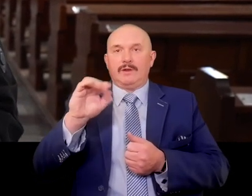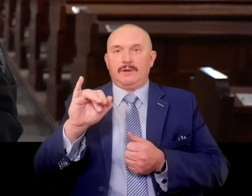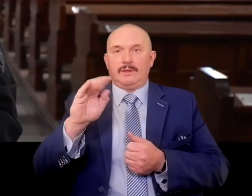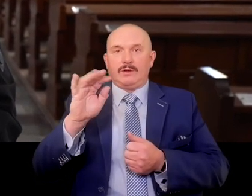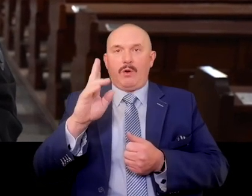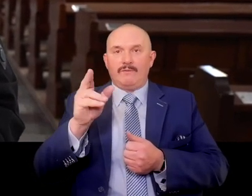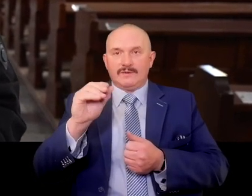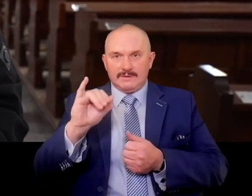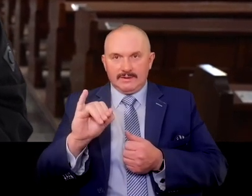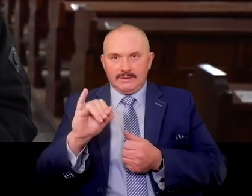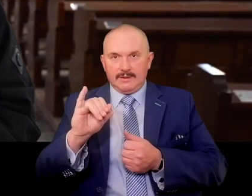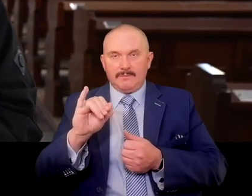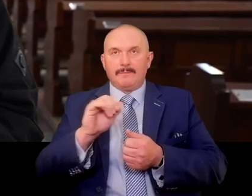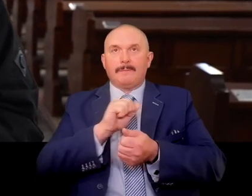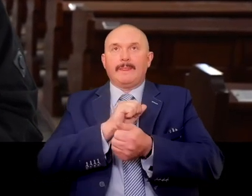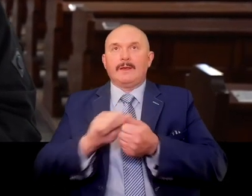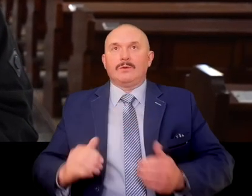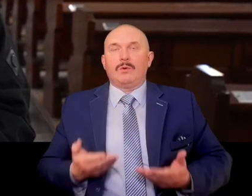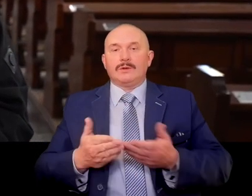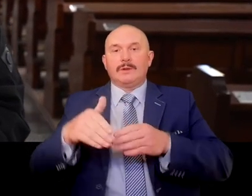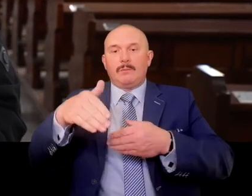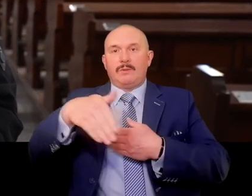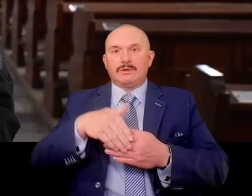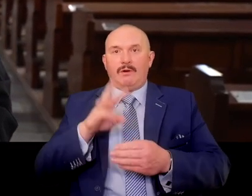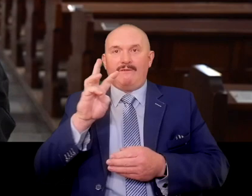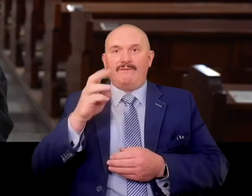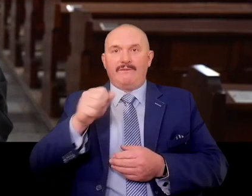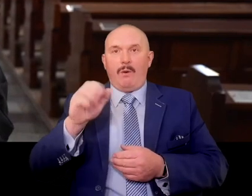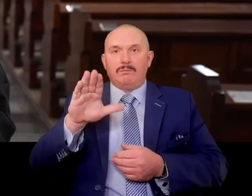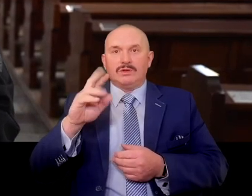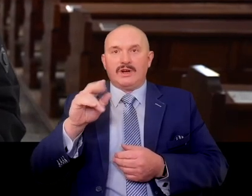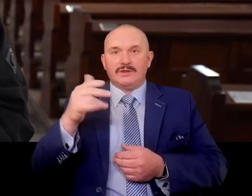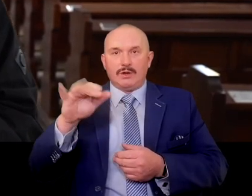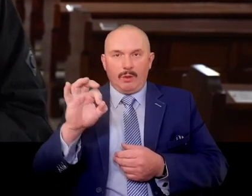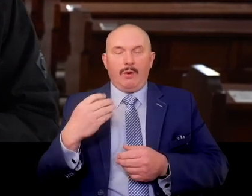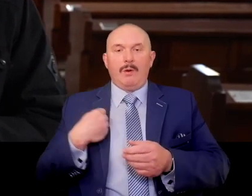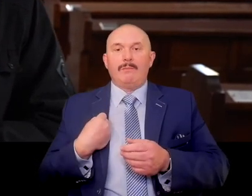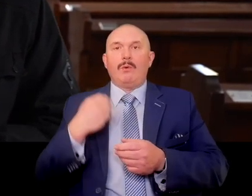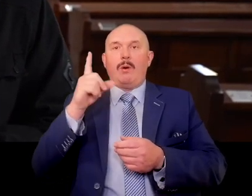Born near Wąbrzeźno, he graduated from the seminary in Pelplin.